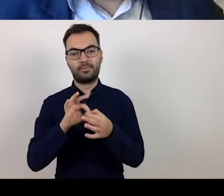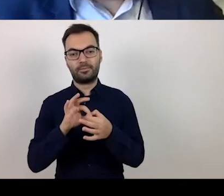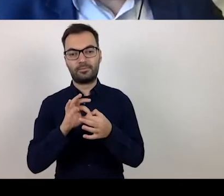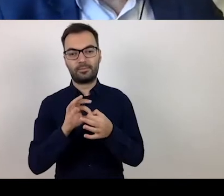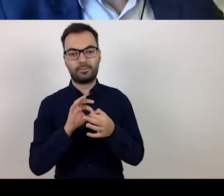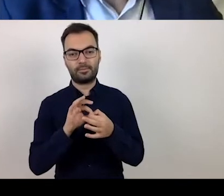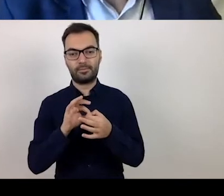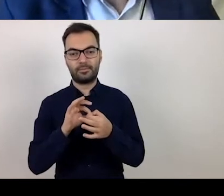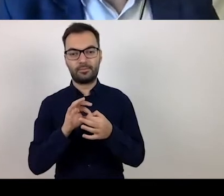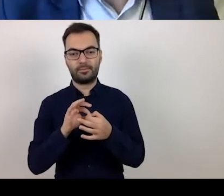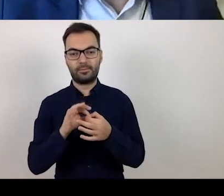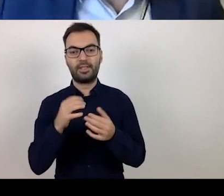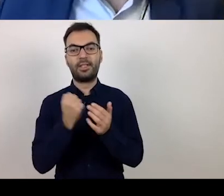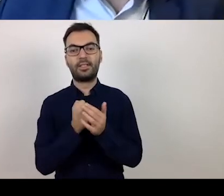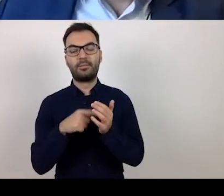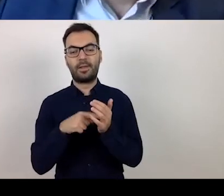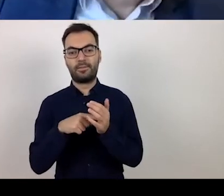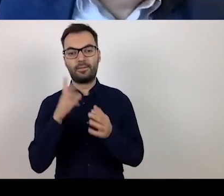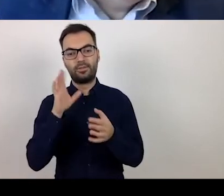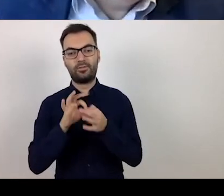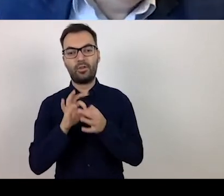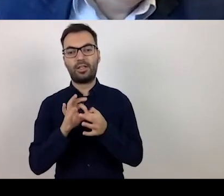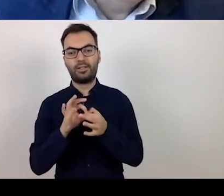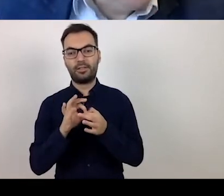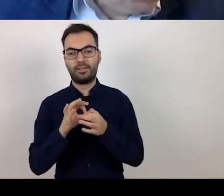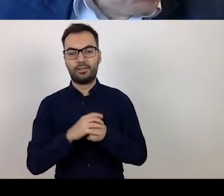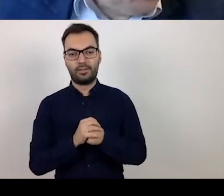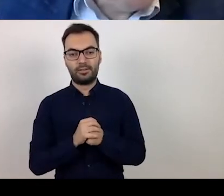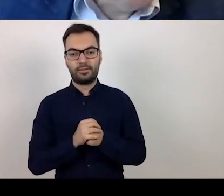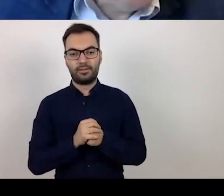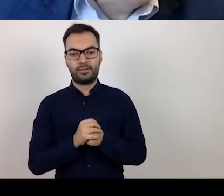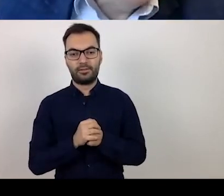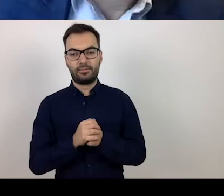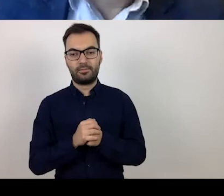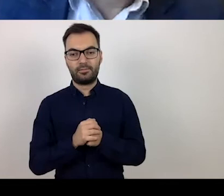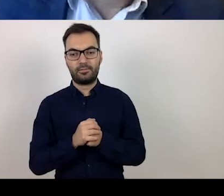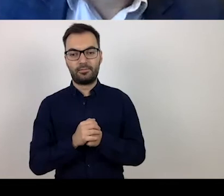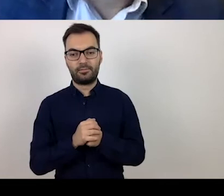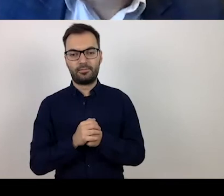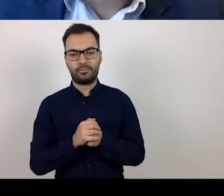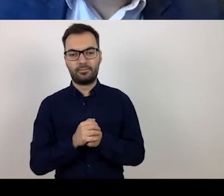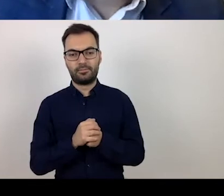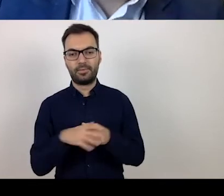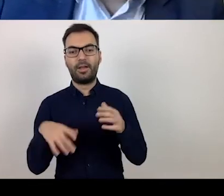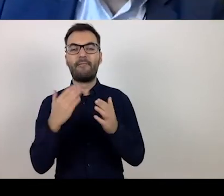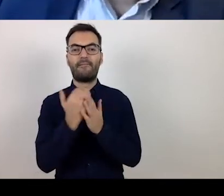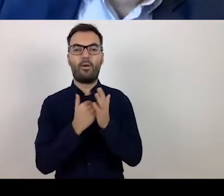the issues related to verification of the formal conditions